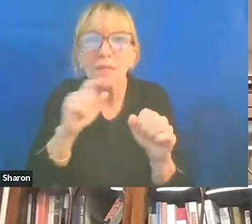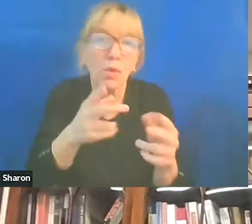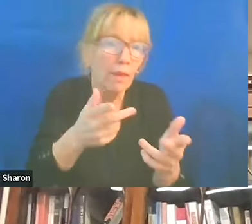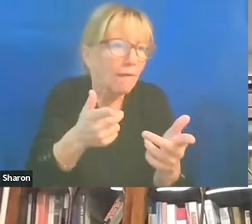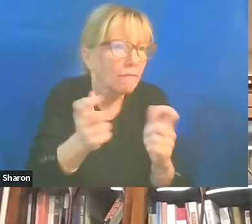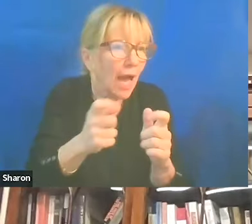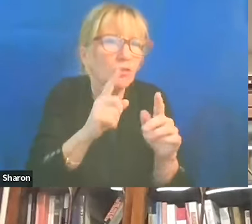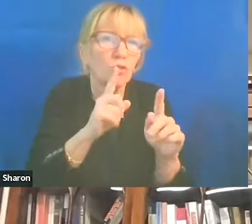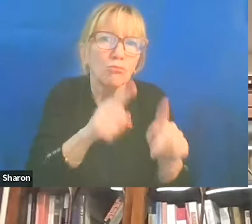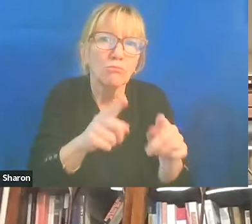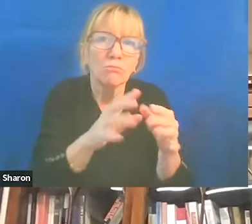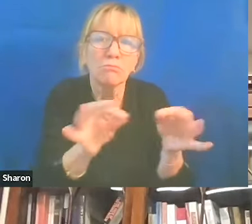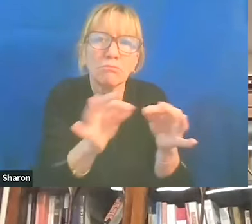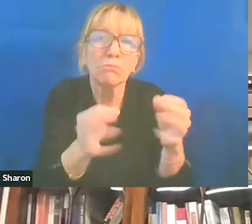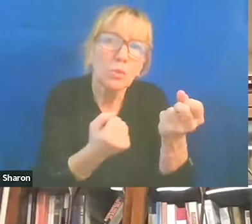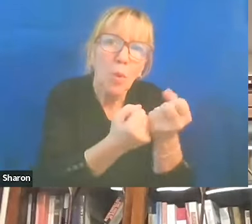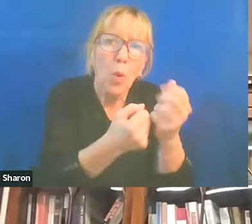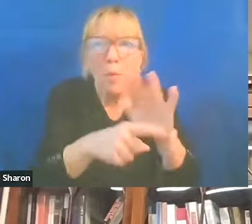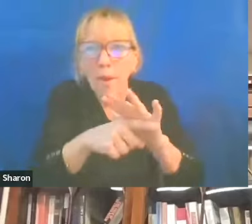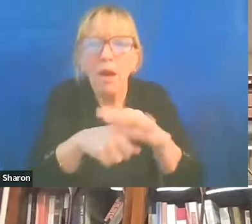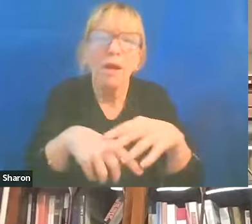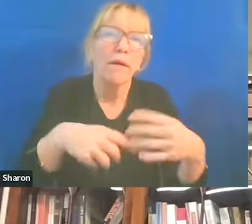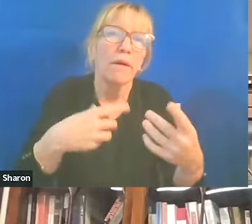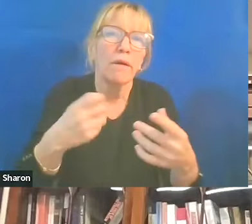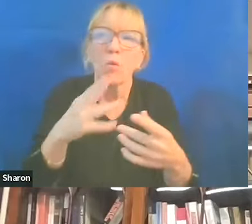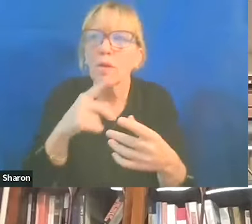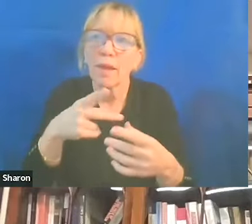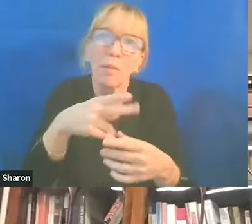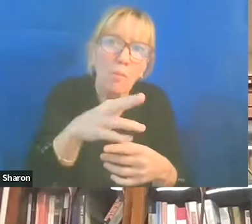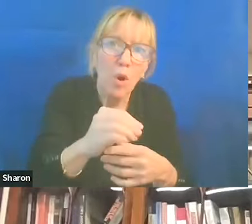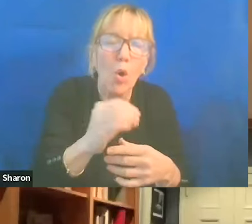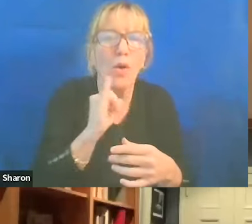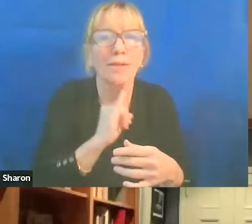Were the statements sufficiently pro-Israel, or were they too pro-Israel?